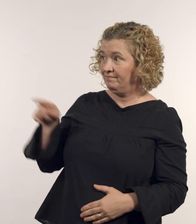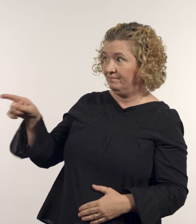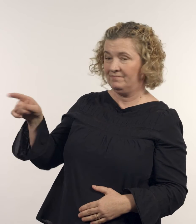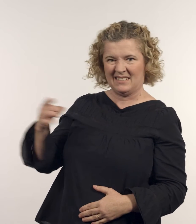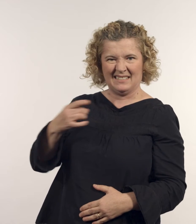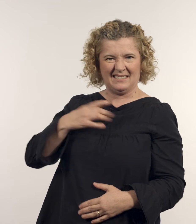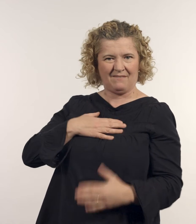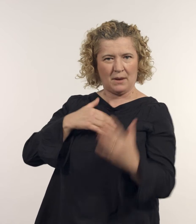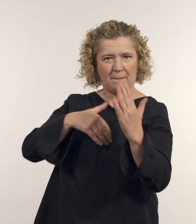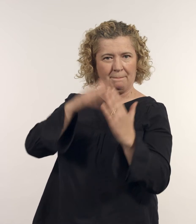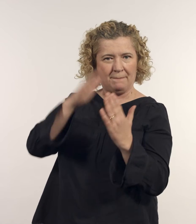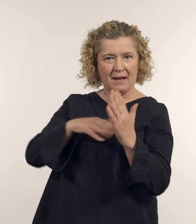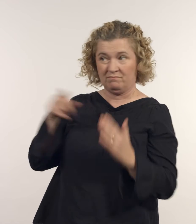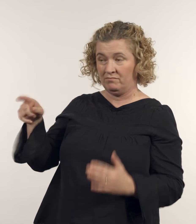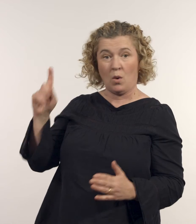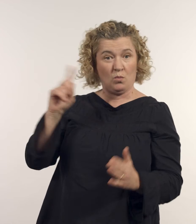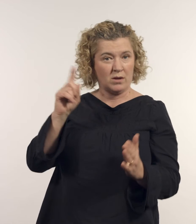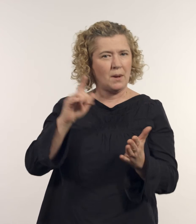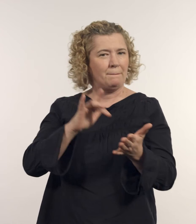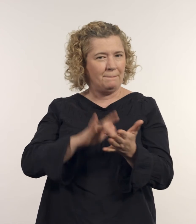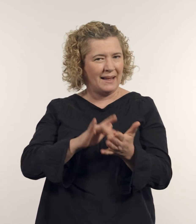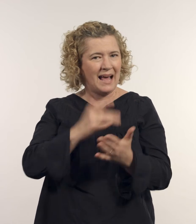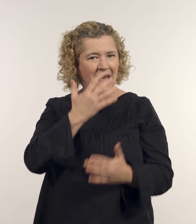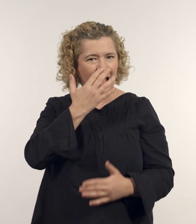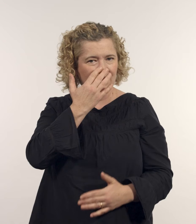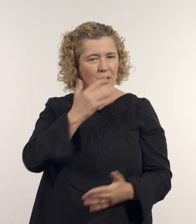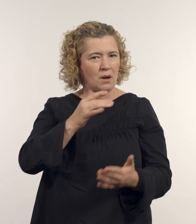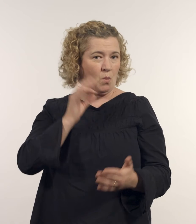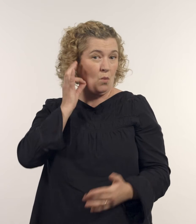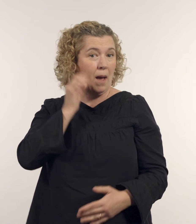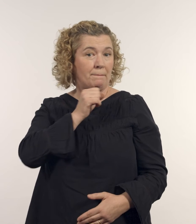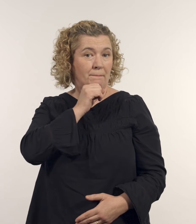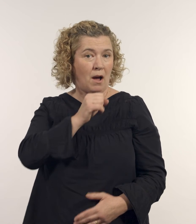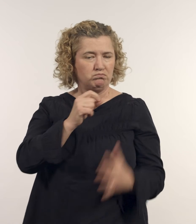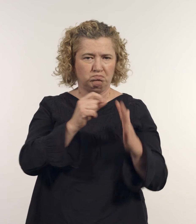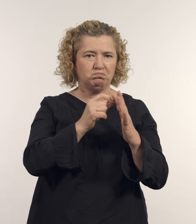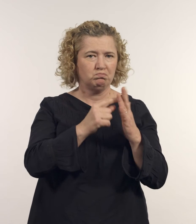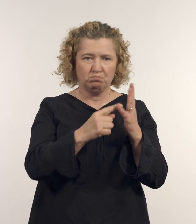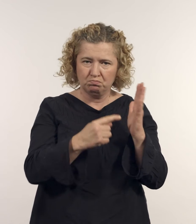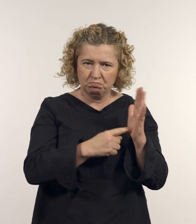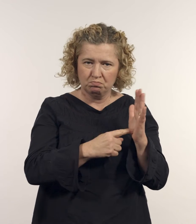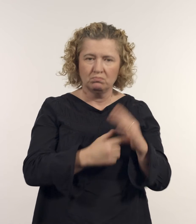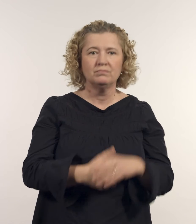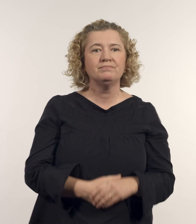So, as this is a self-portrait, what I ended up with was a painting of a middle-aged white man pouting.